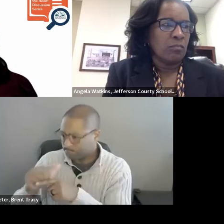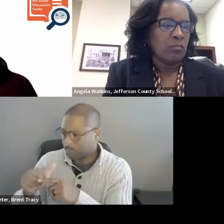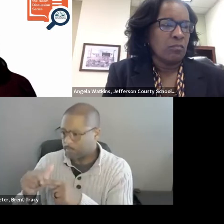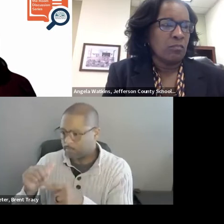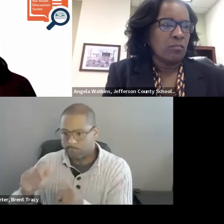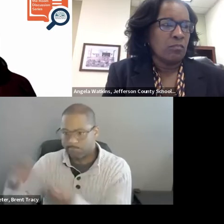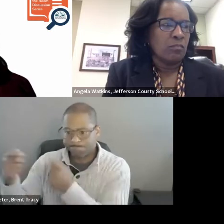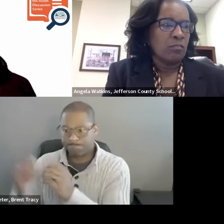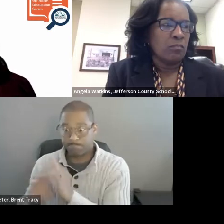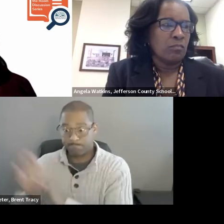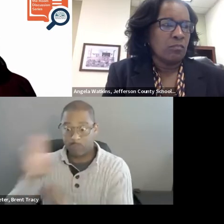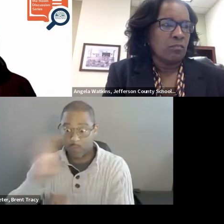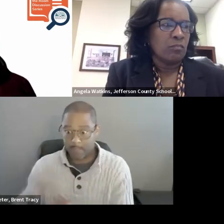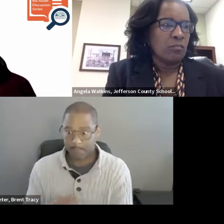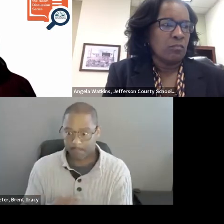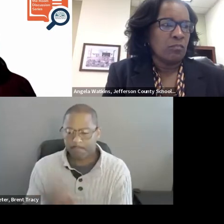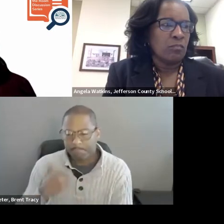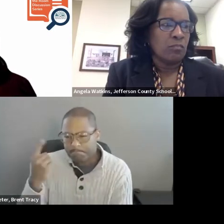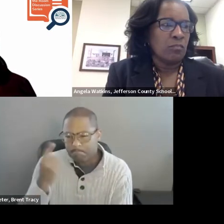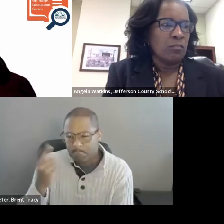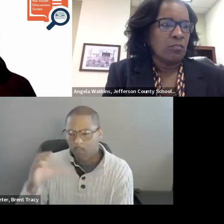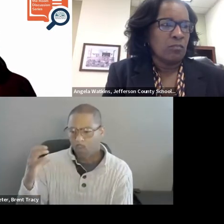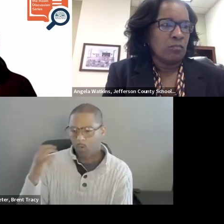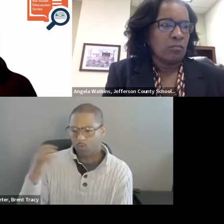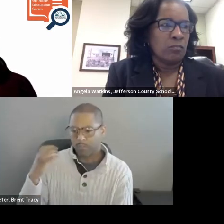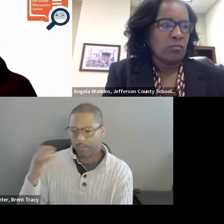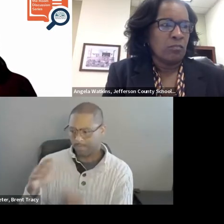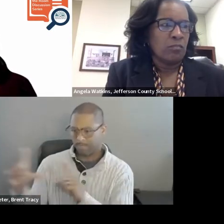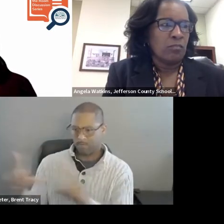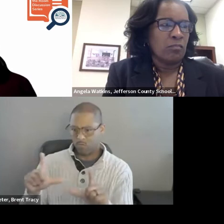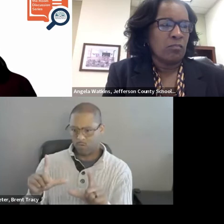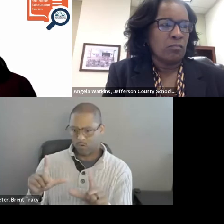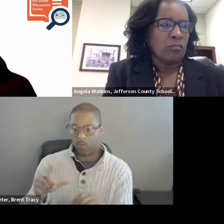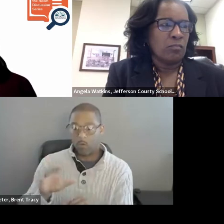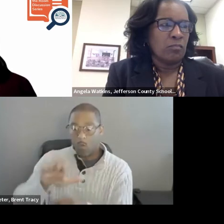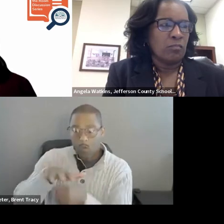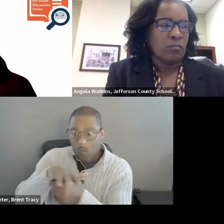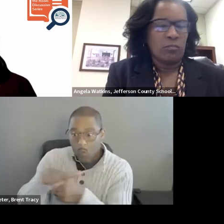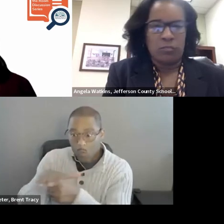How do you hope the coaching framework is used locally to improve teacher’s implementation